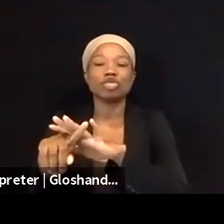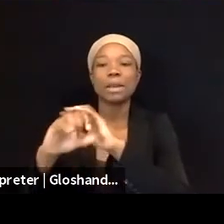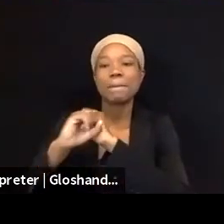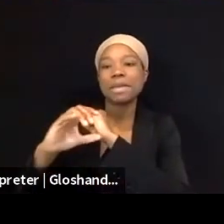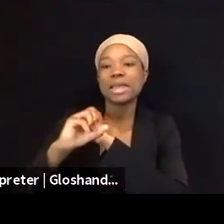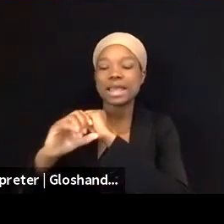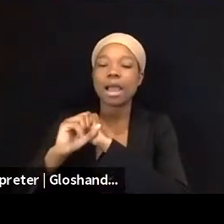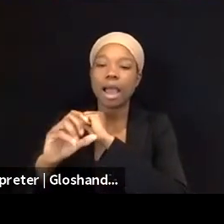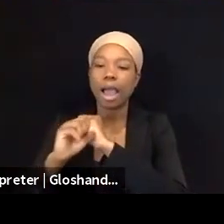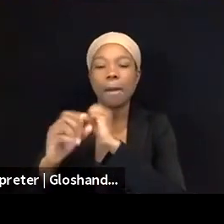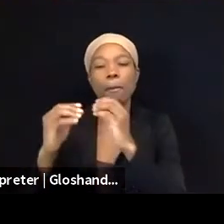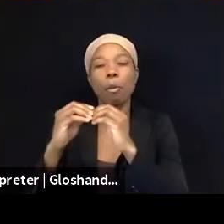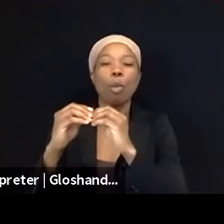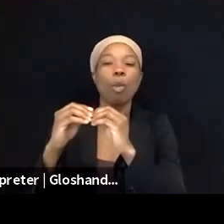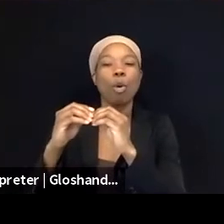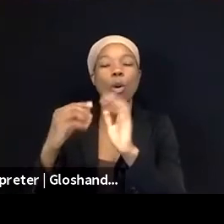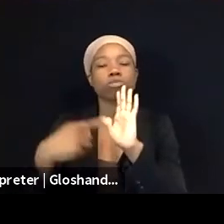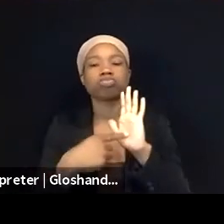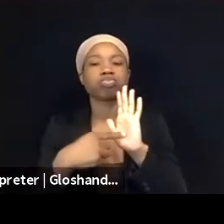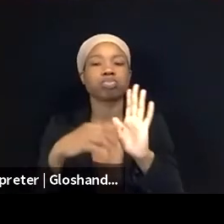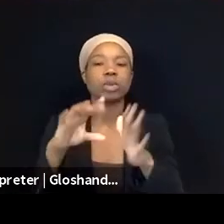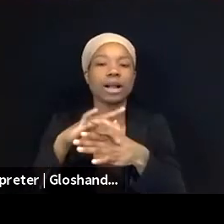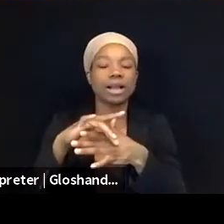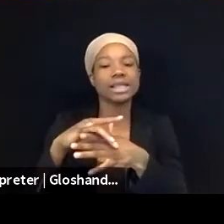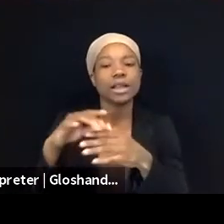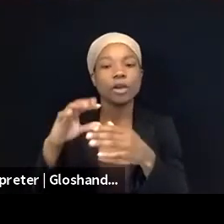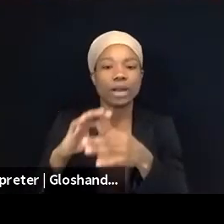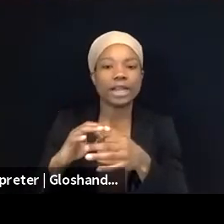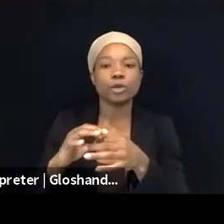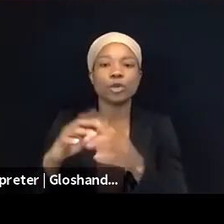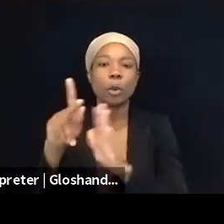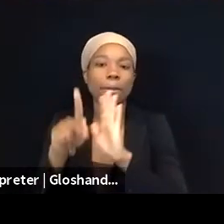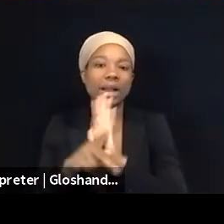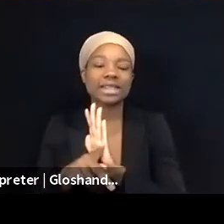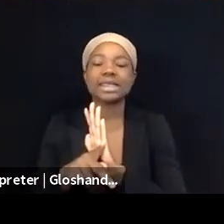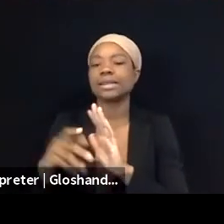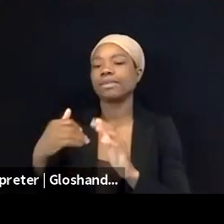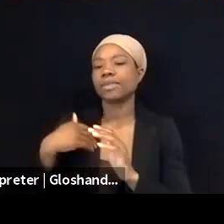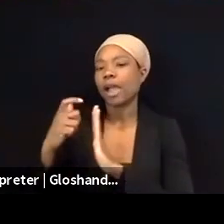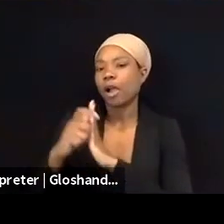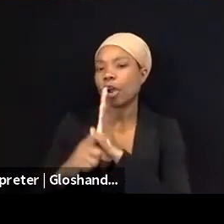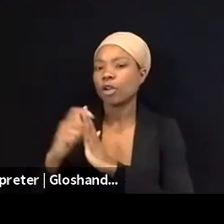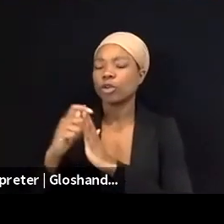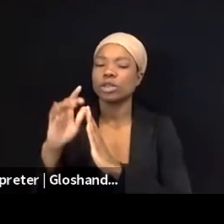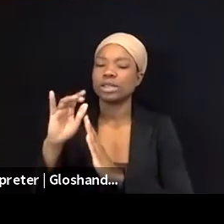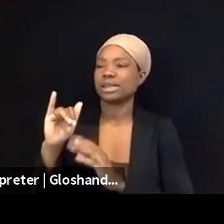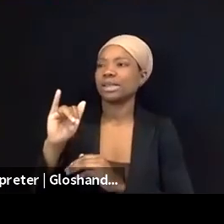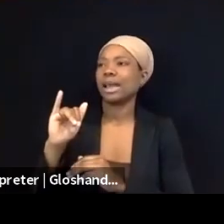the content moderation policies, articles and reports that were criticizing Facebook